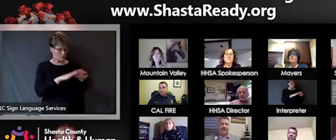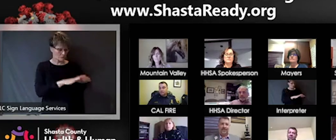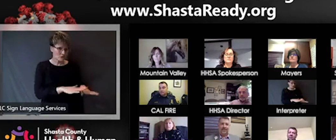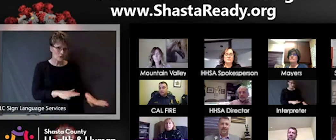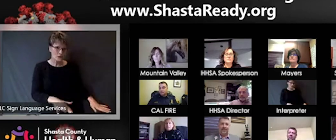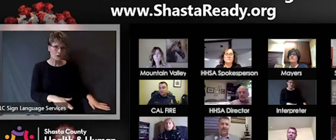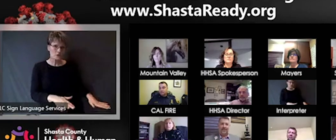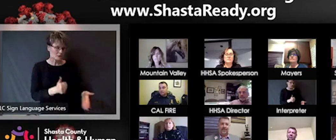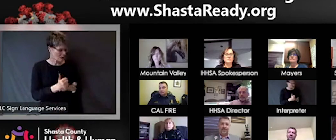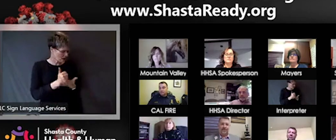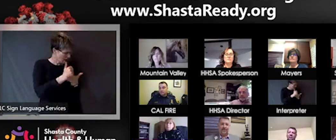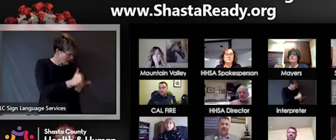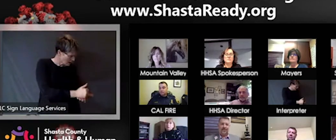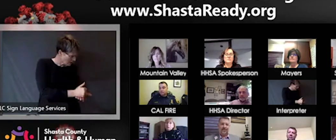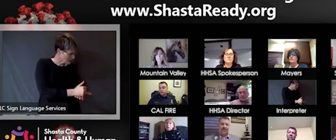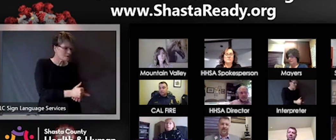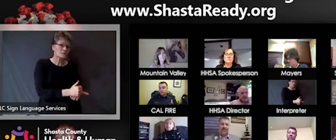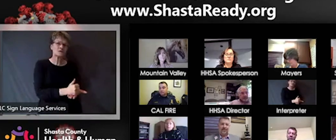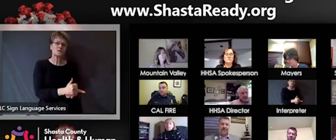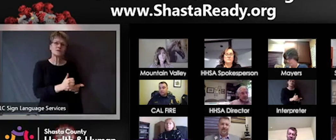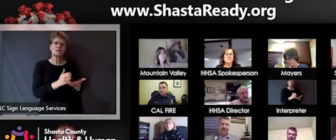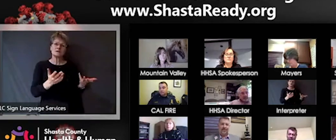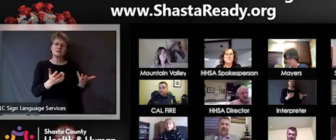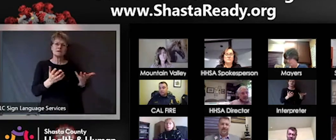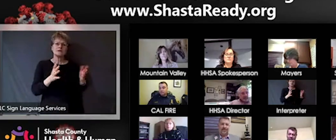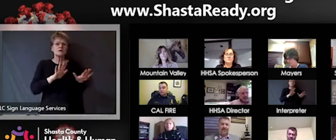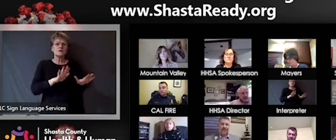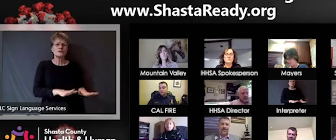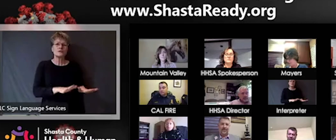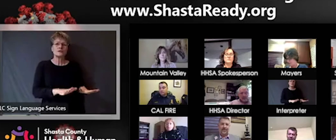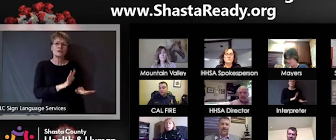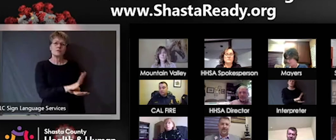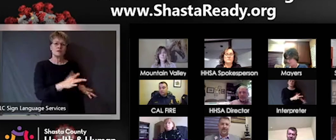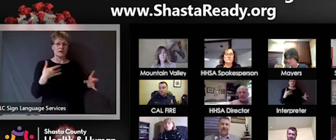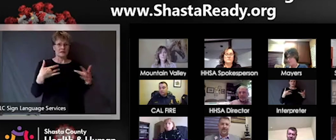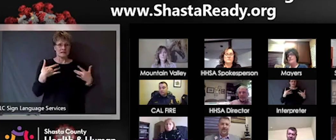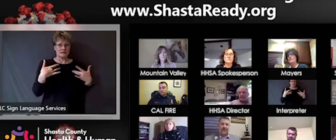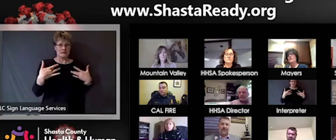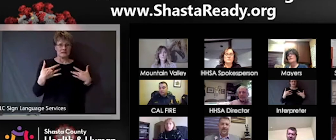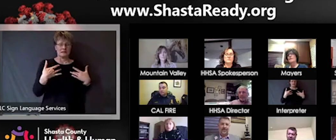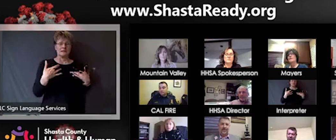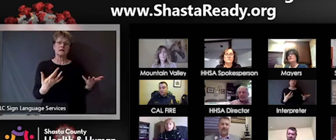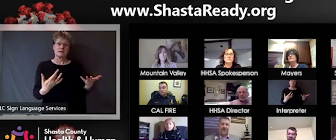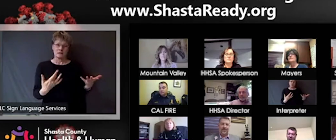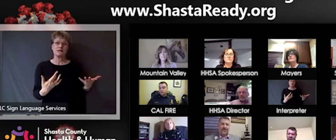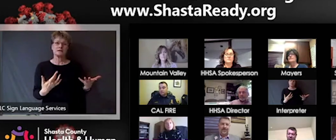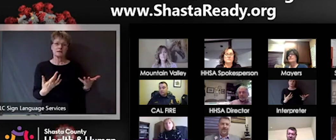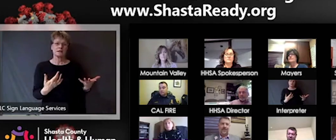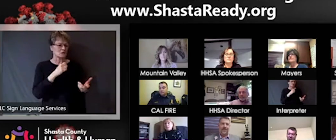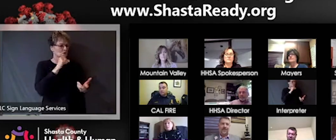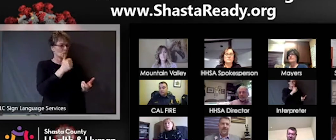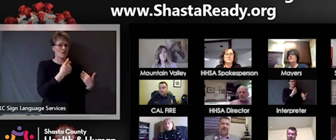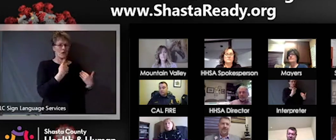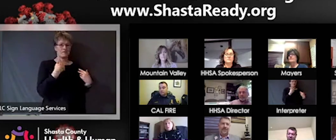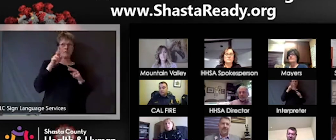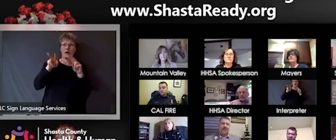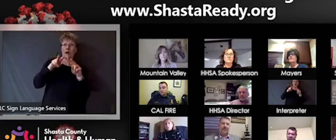anxiety as well, not having them join in that. Staying connected to others